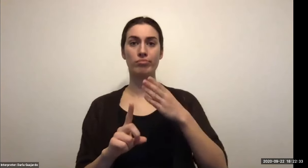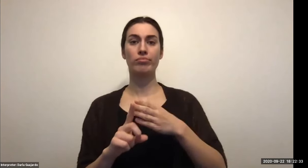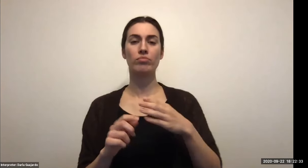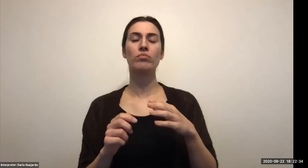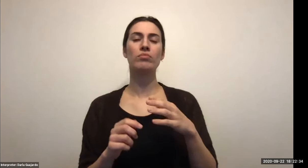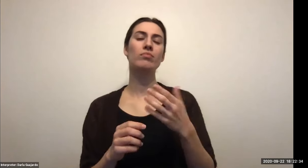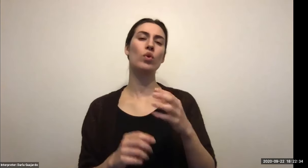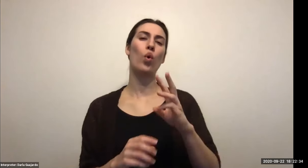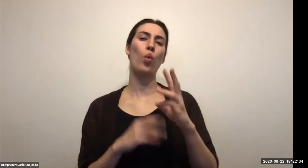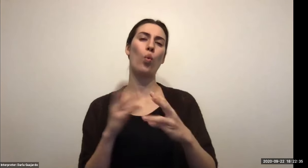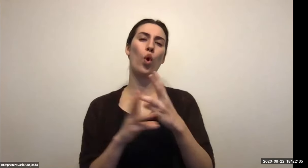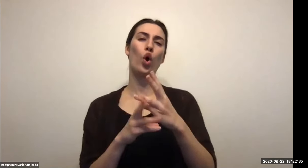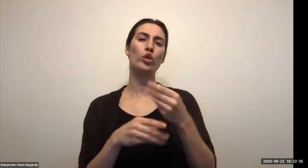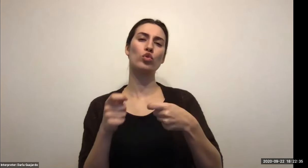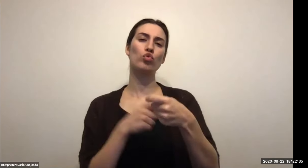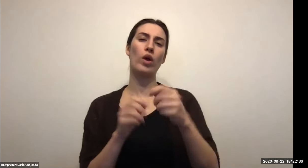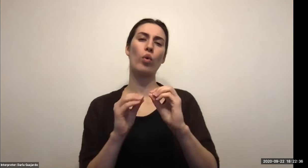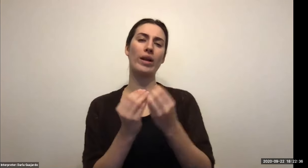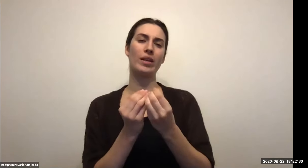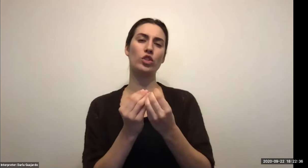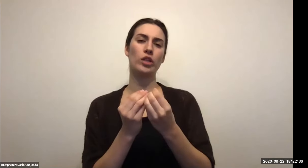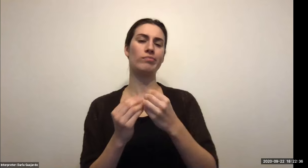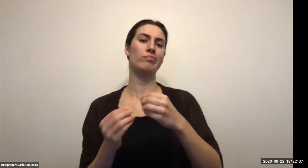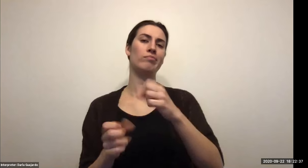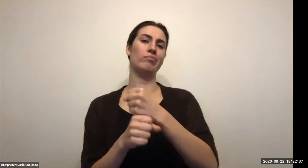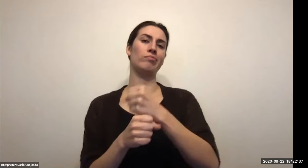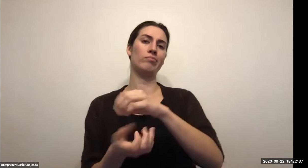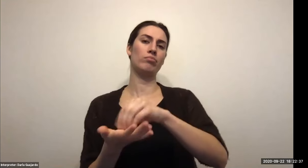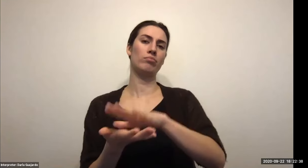Keith Wolling: You know, I grew up in the 45 miles from New York City. So when you when you are that close to the